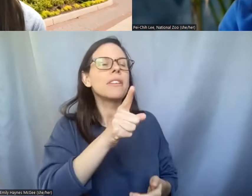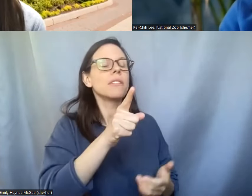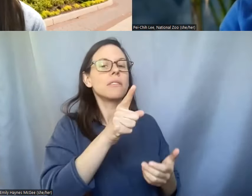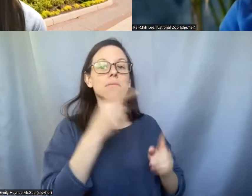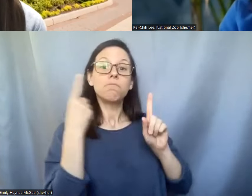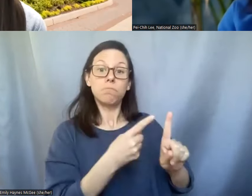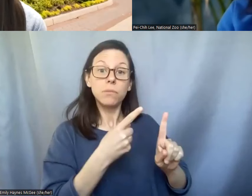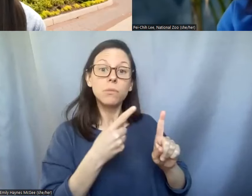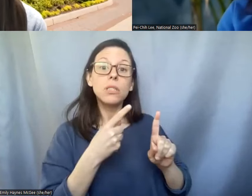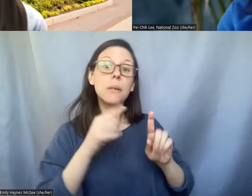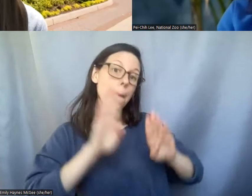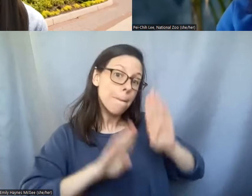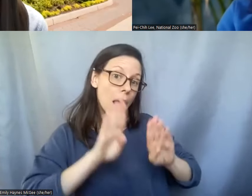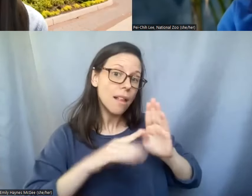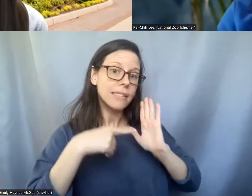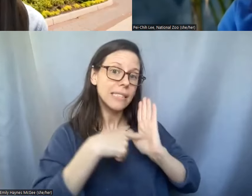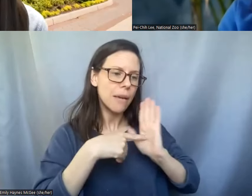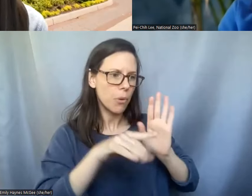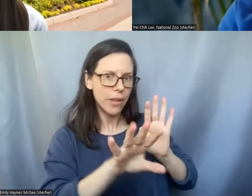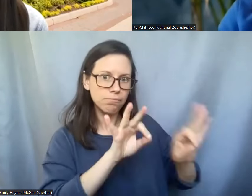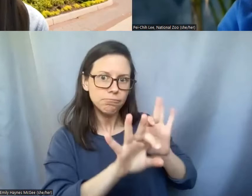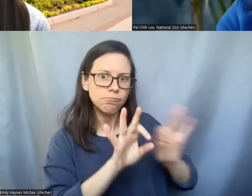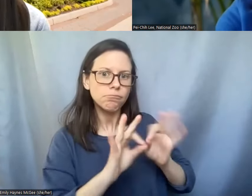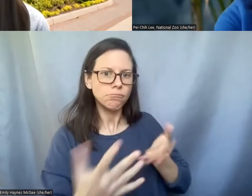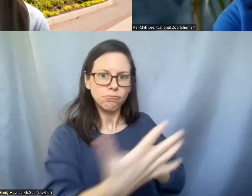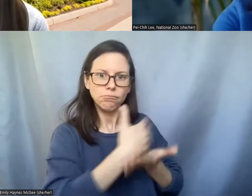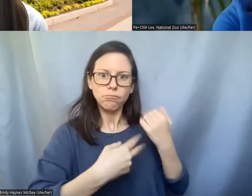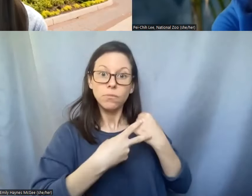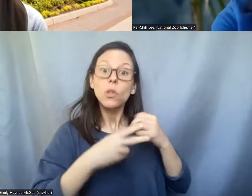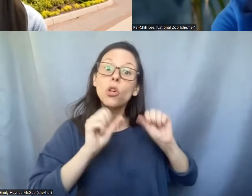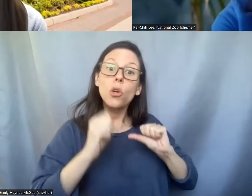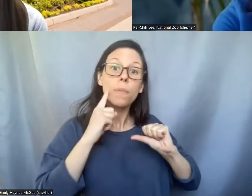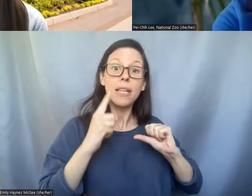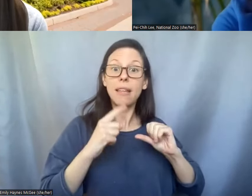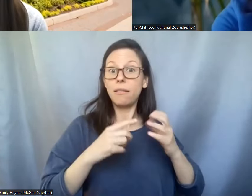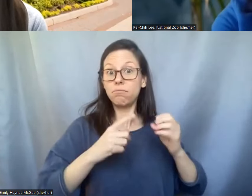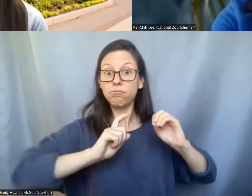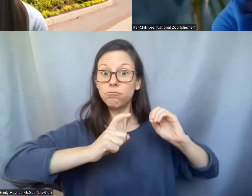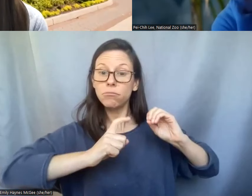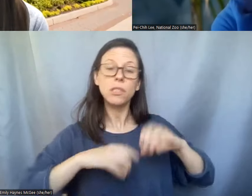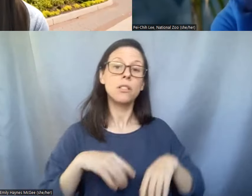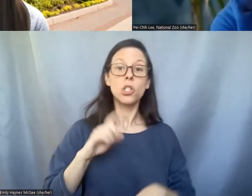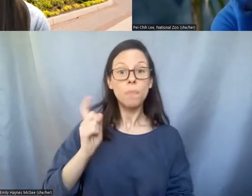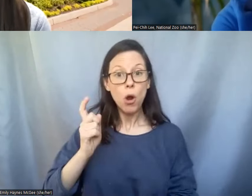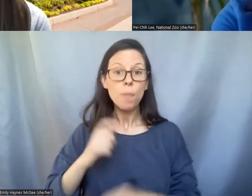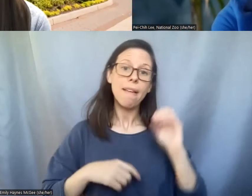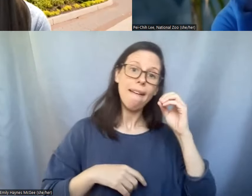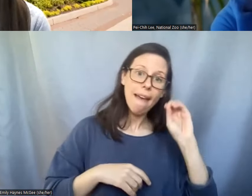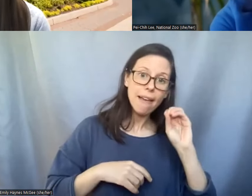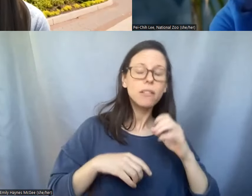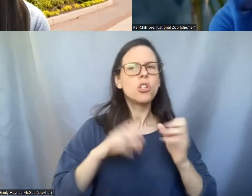biological samples. It can be reproductive cells like sperm and eggs, it can be tissue samples. It